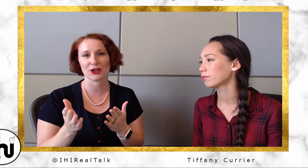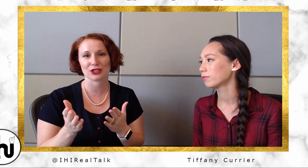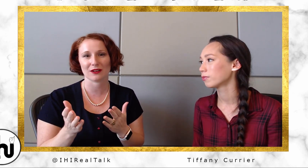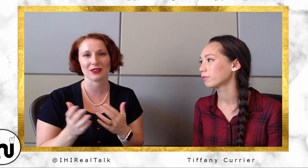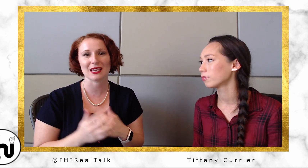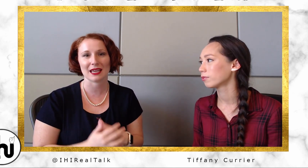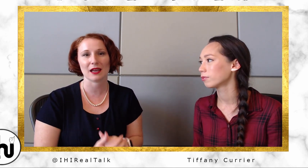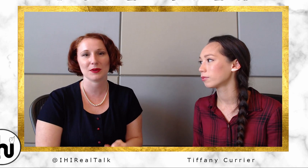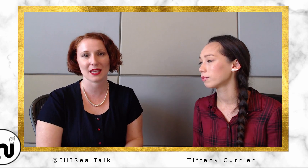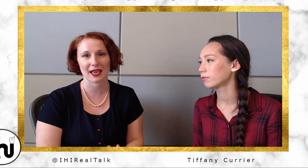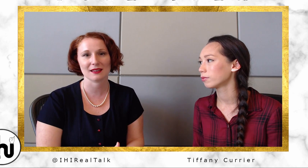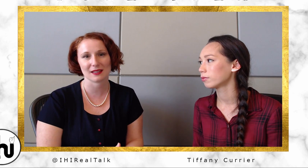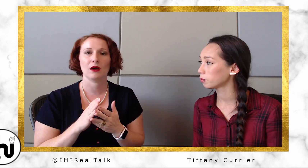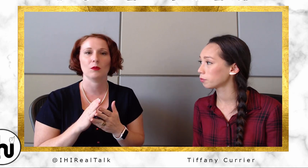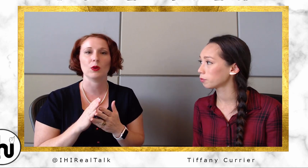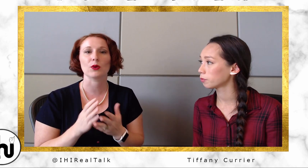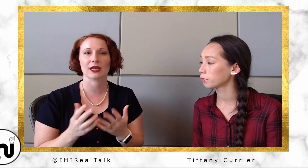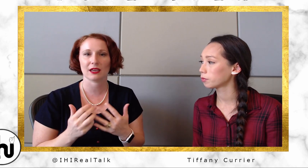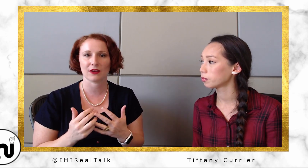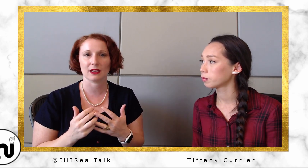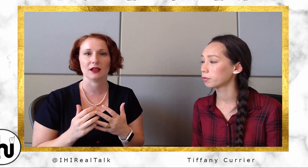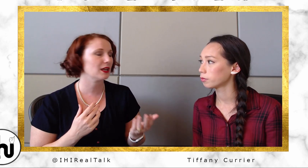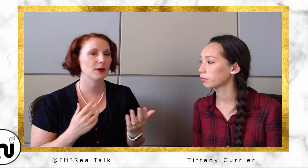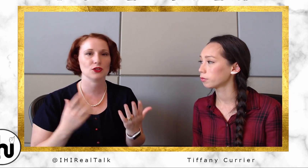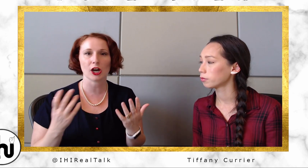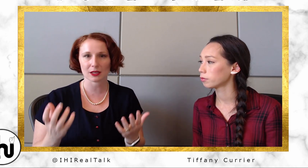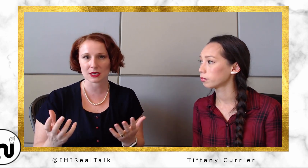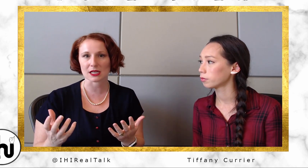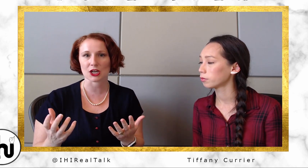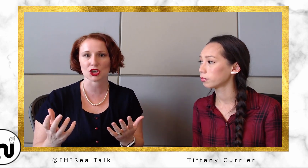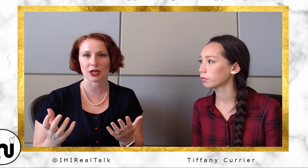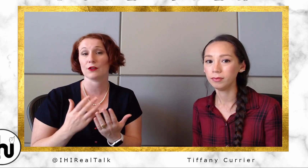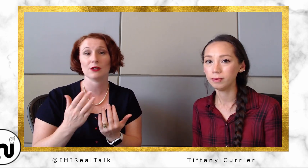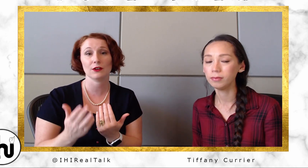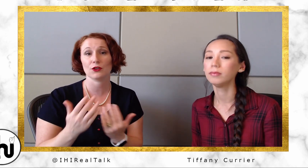the EIPA assessment. We were given about documentation. Even if you're not a